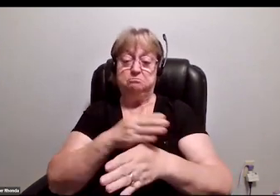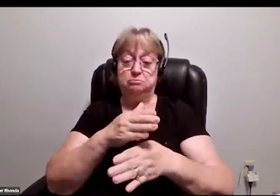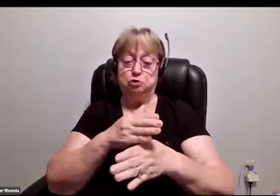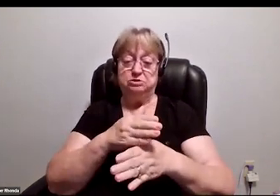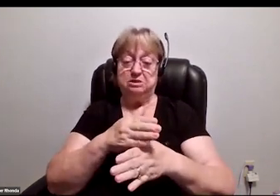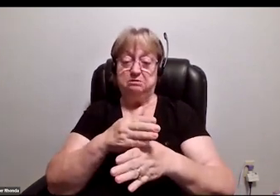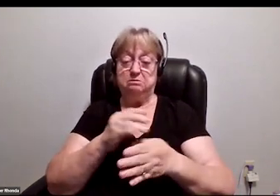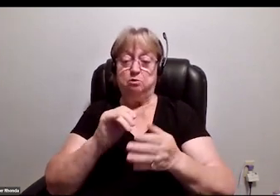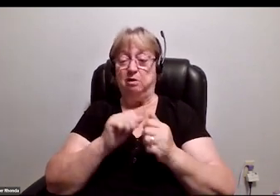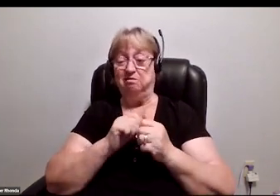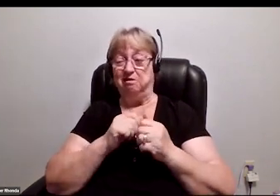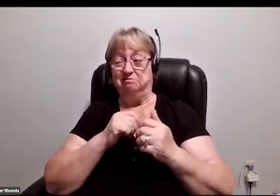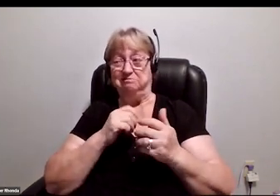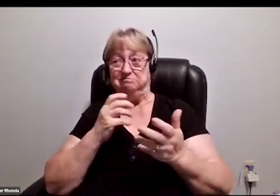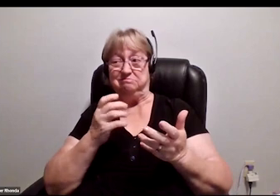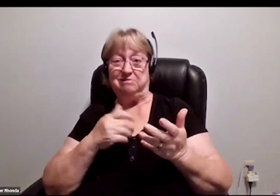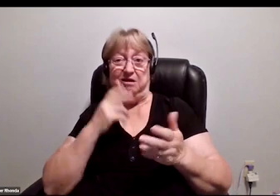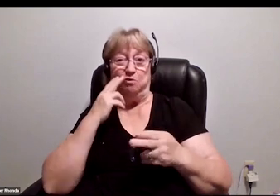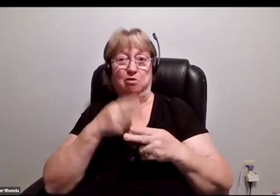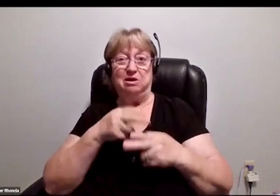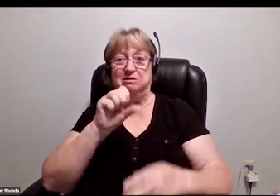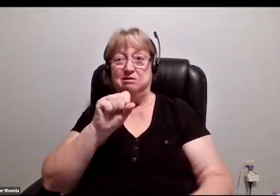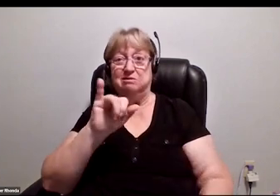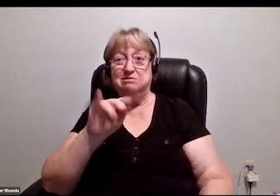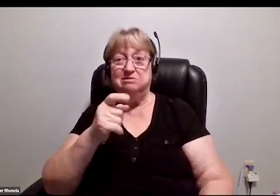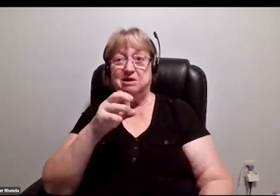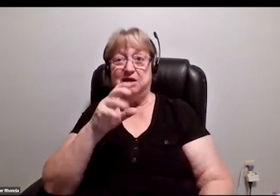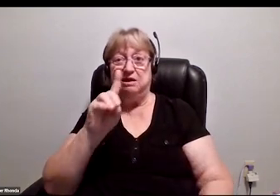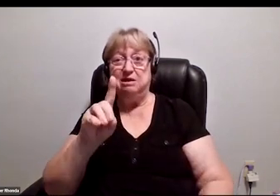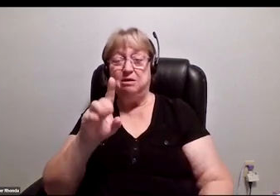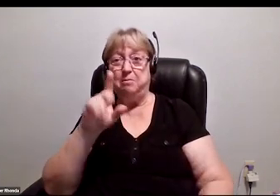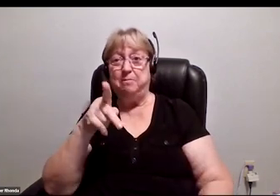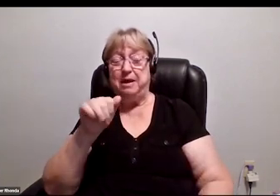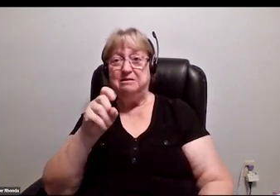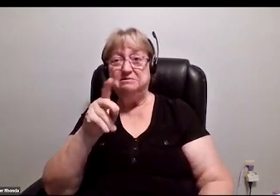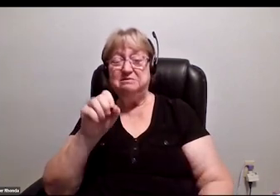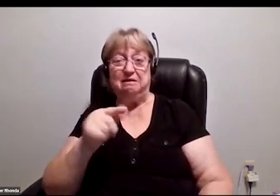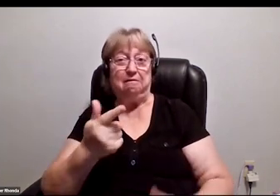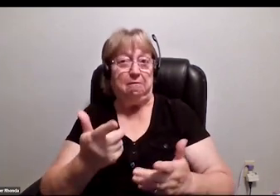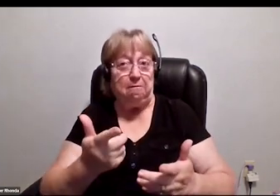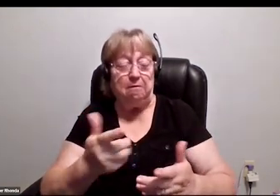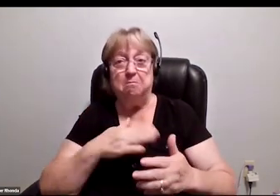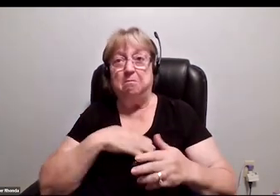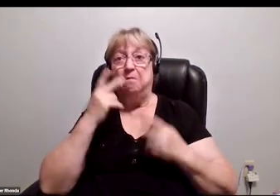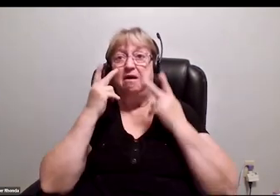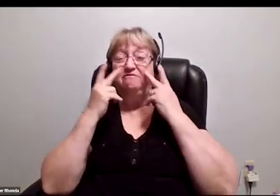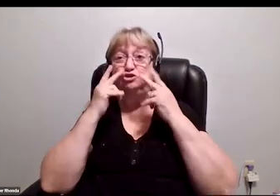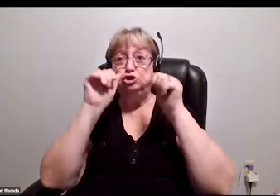sighted passing, I guess is what I'll call it, as my vision declined and declined, and I really needed a cane.